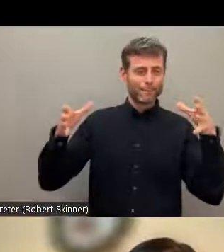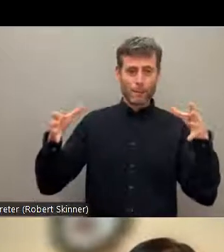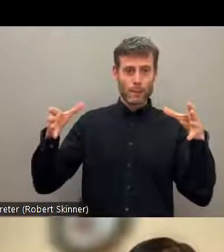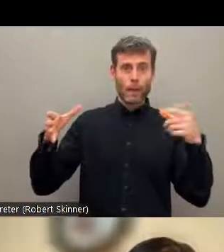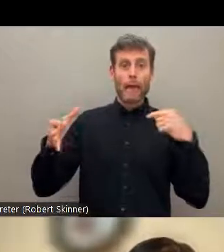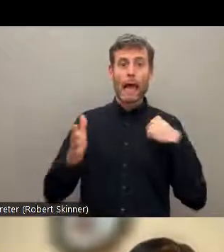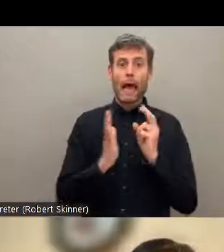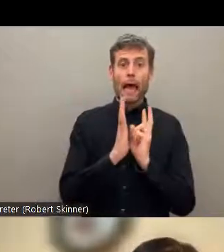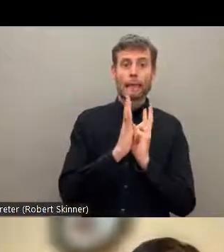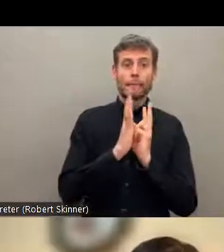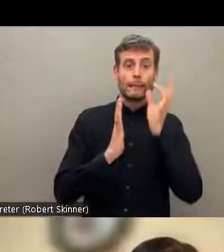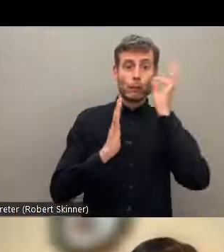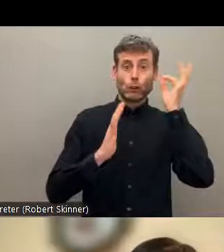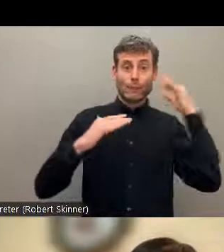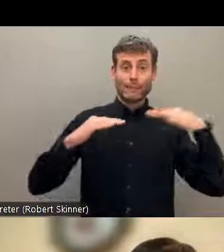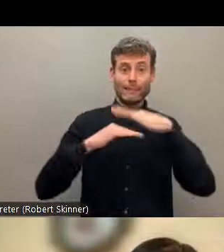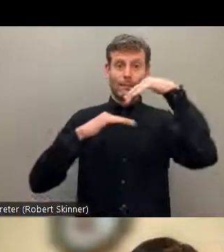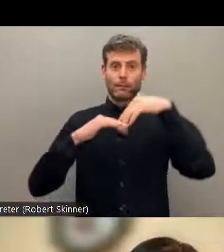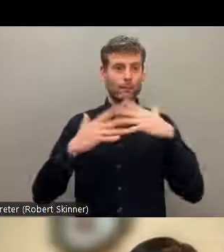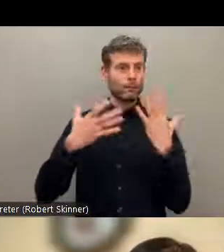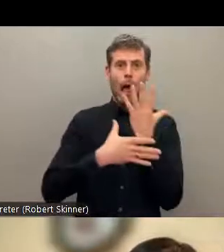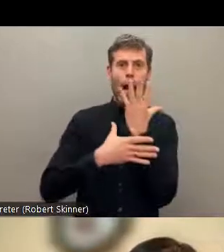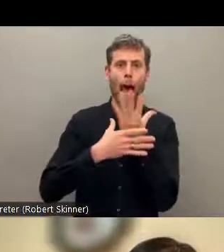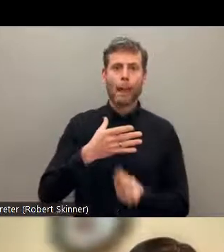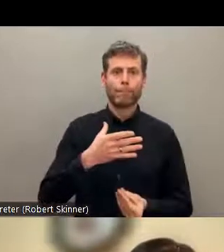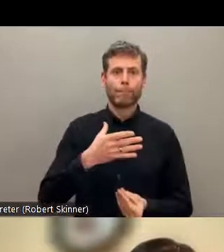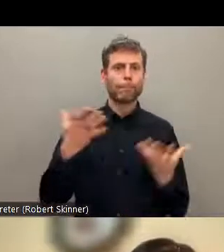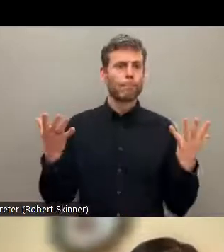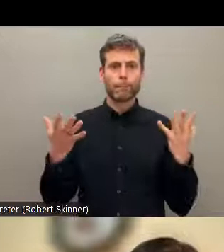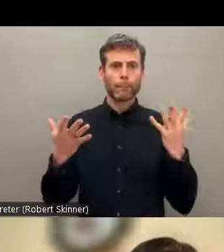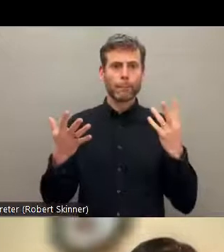institutional structures and that is why there is lack